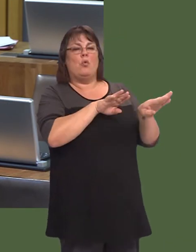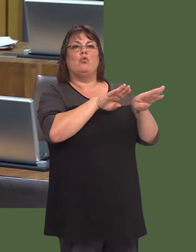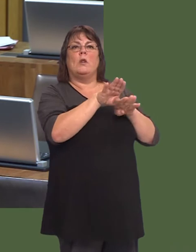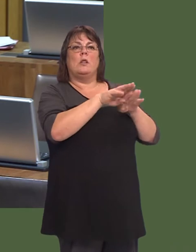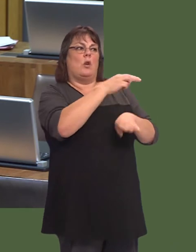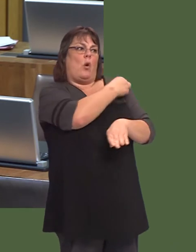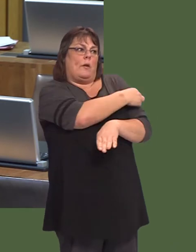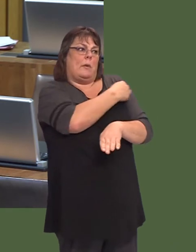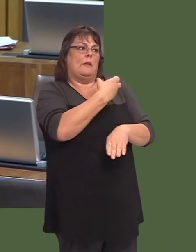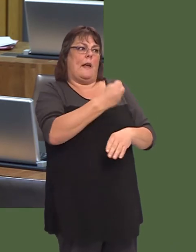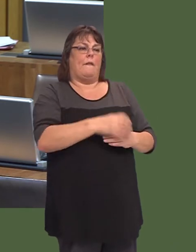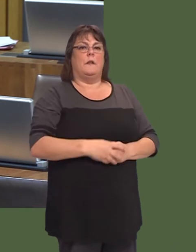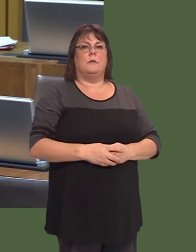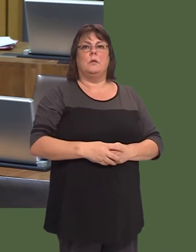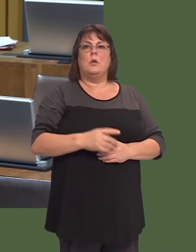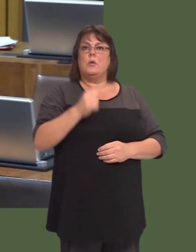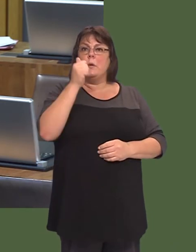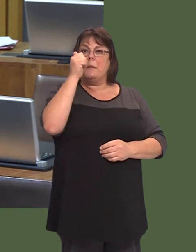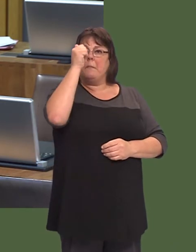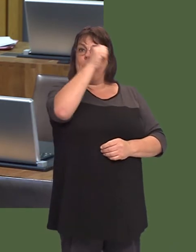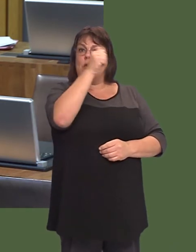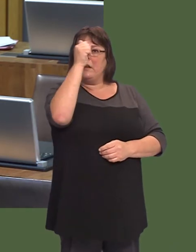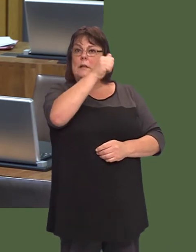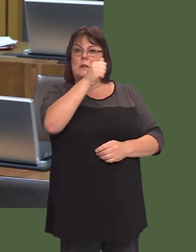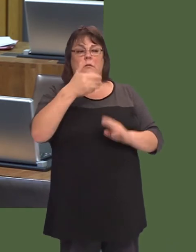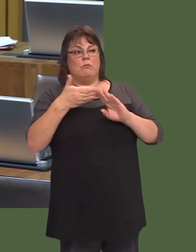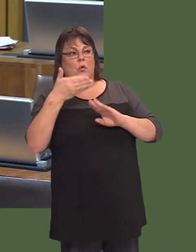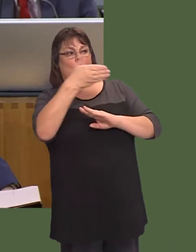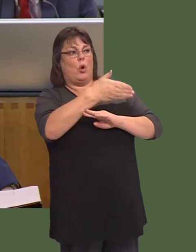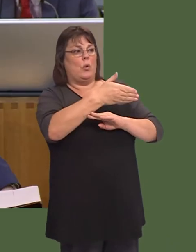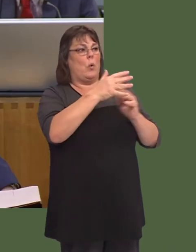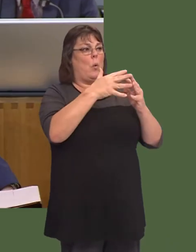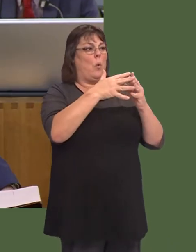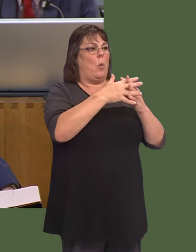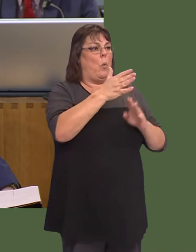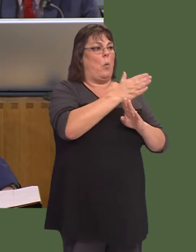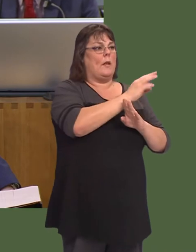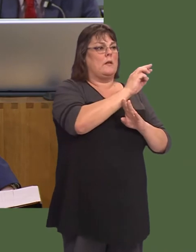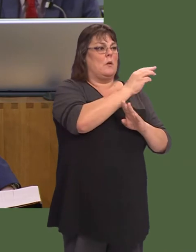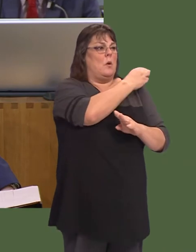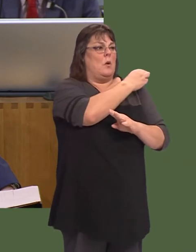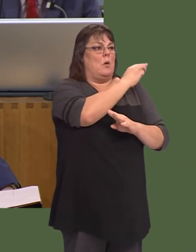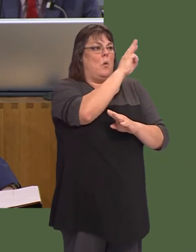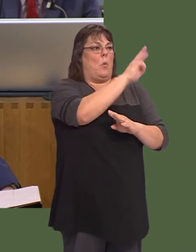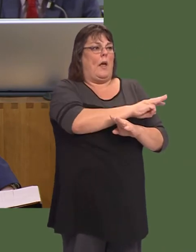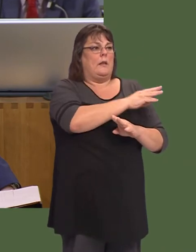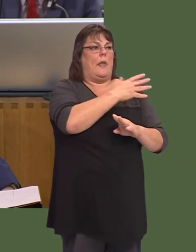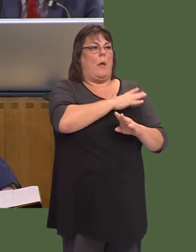yn y gorllewin, yn teimlo fel rhan o rwydwaith sydd yn fwy er mwyn bod y gefnogaeth broffesiynol ganddyn nhw.